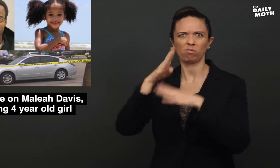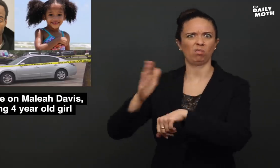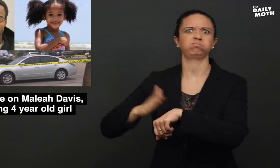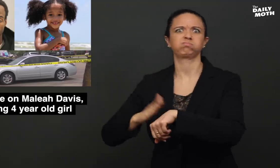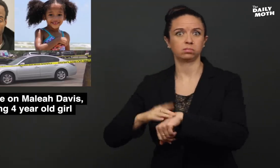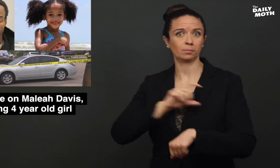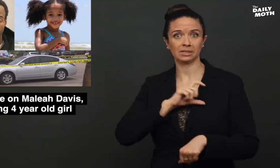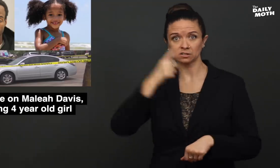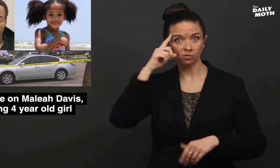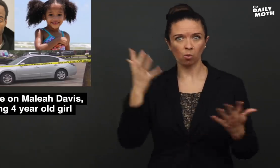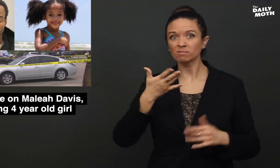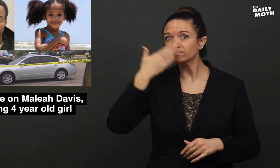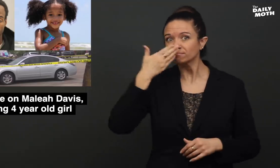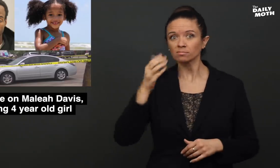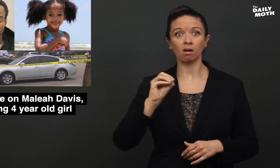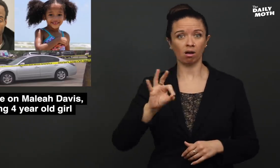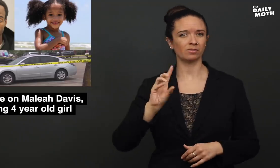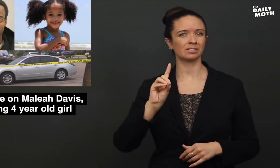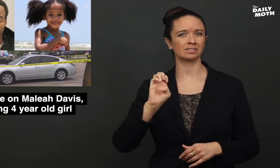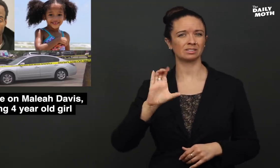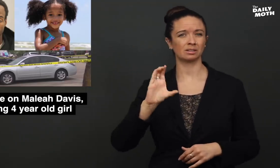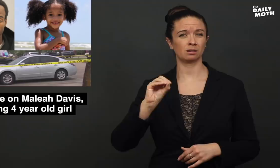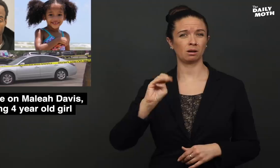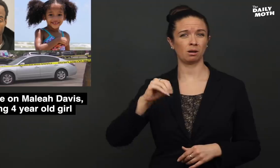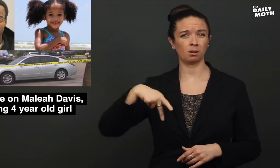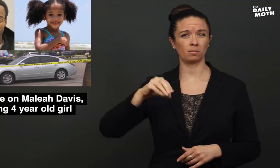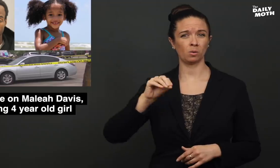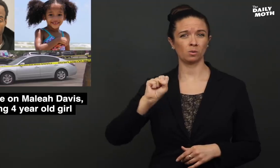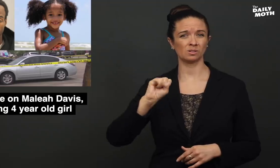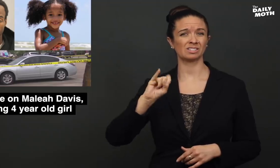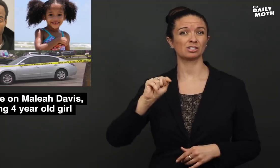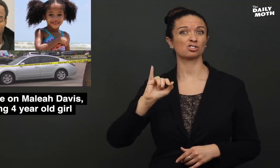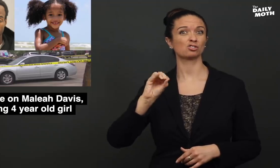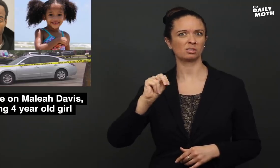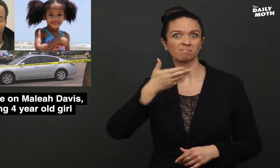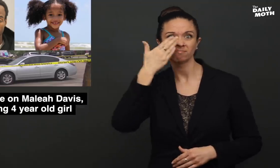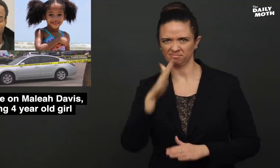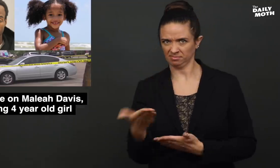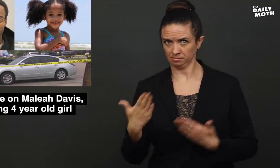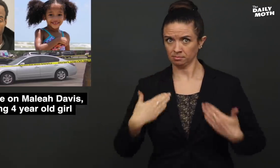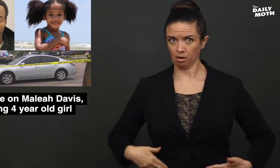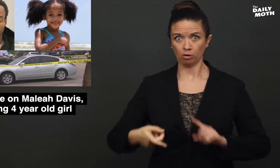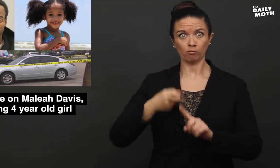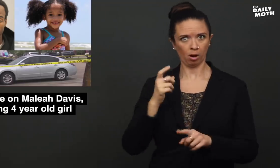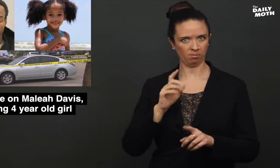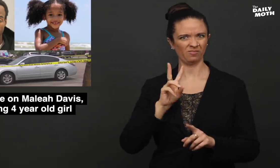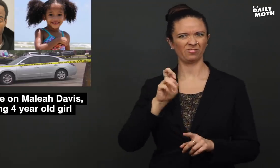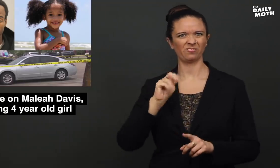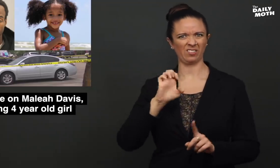the police for "scent of decomposition"